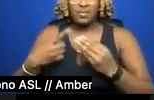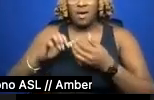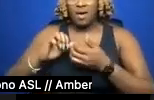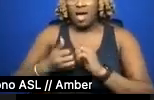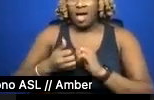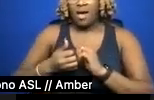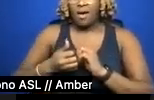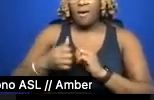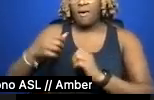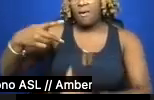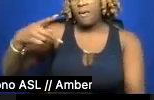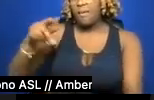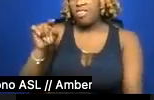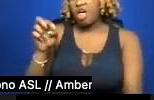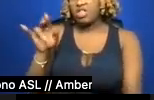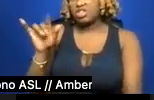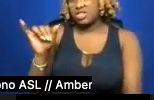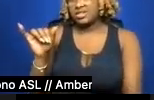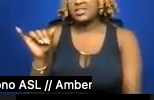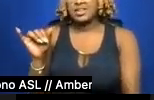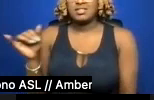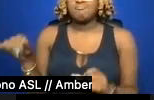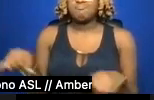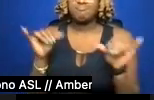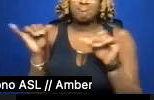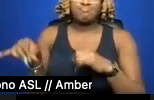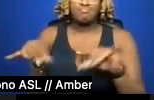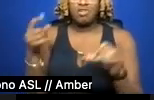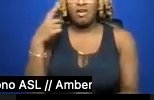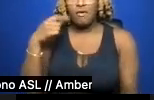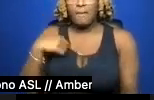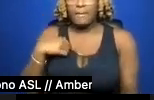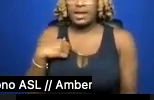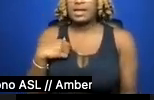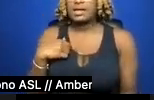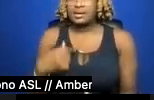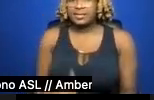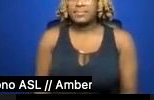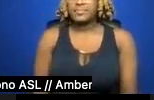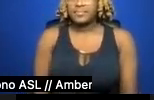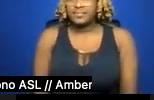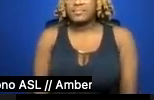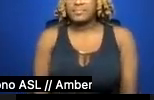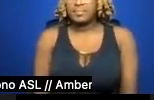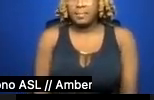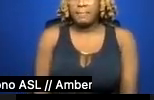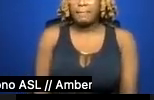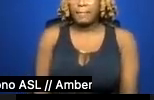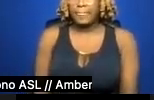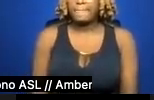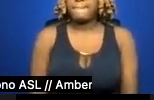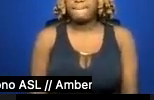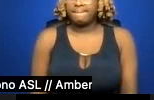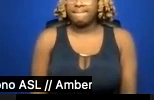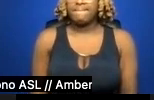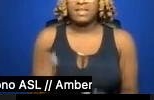and how mundane it's been for me to compromise parts of myself for healthcare. Incidentally,